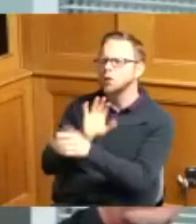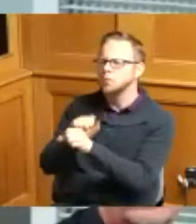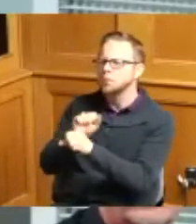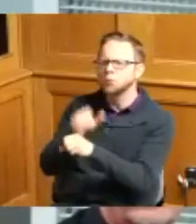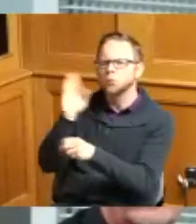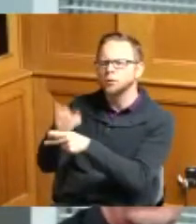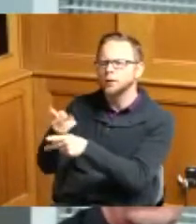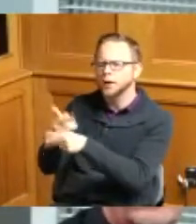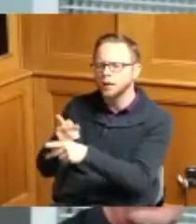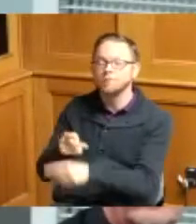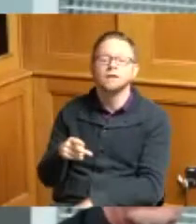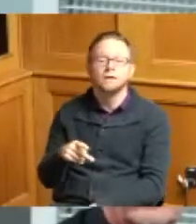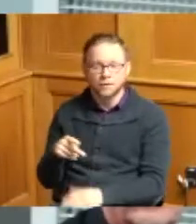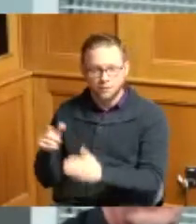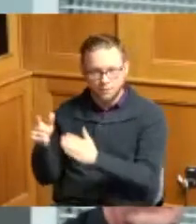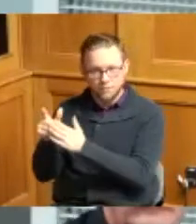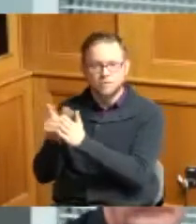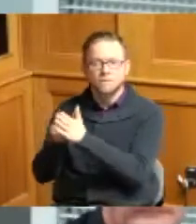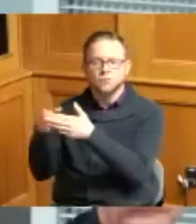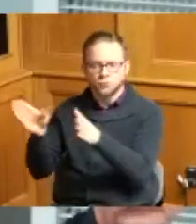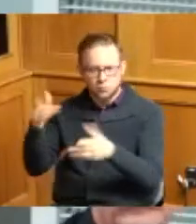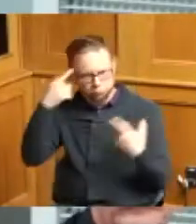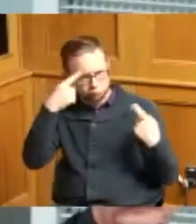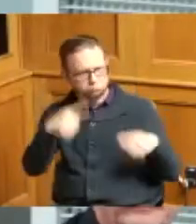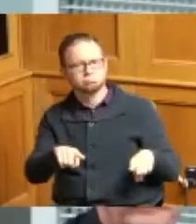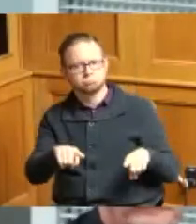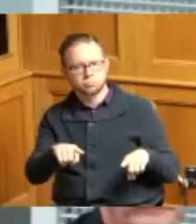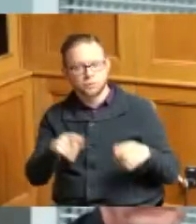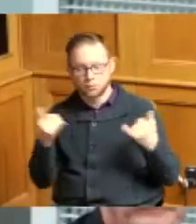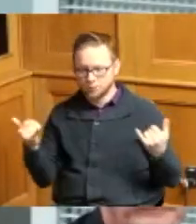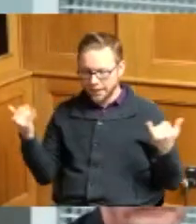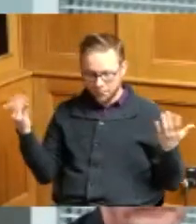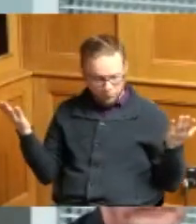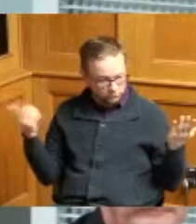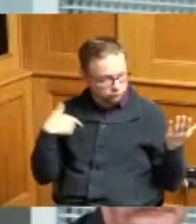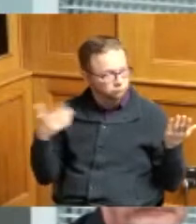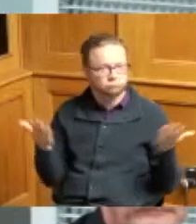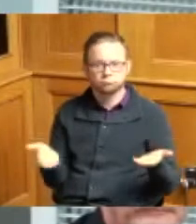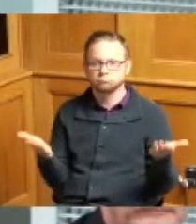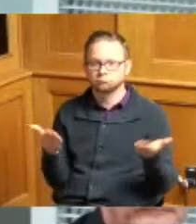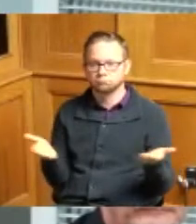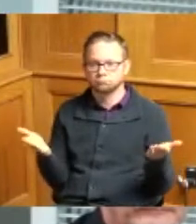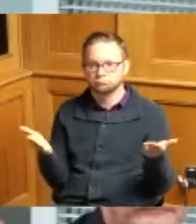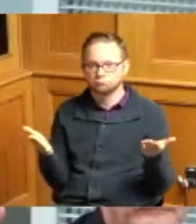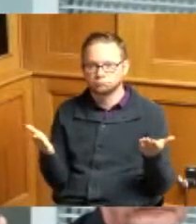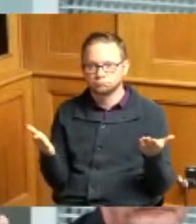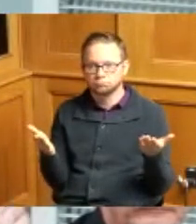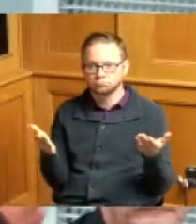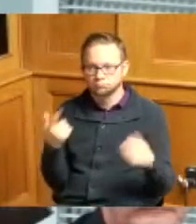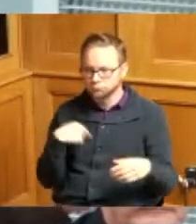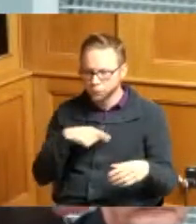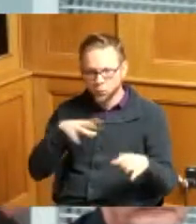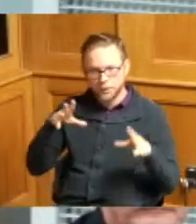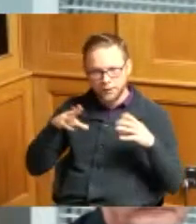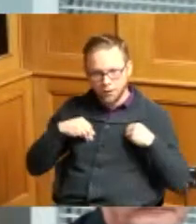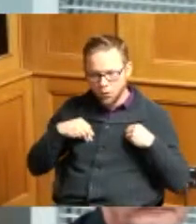the attorney general agreed with this and here I am it's we own both property on both sides